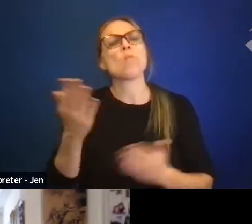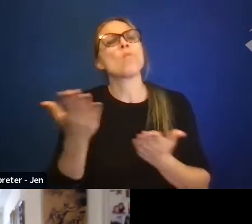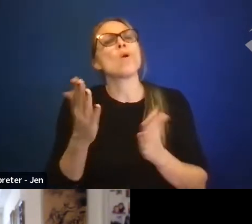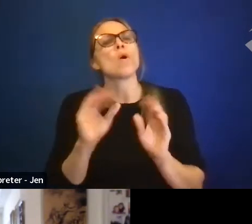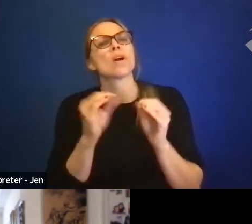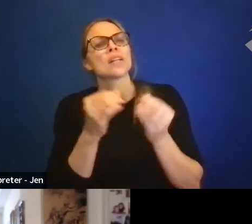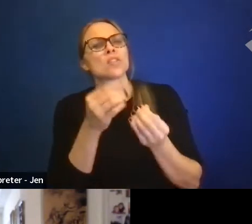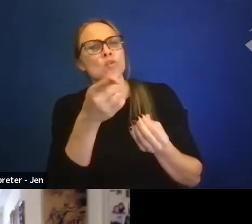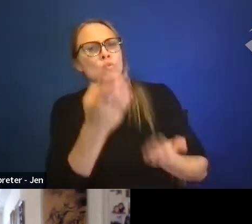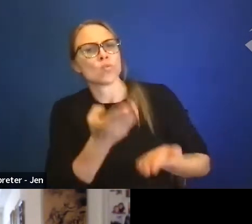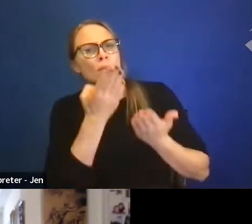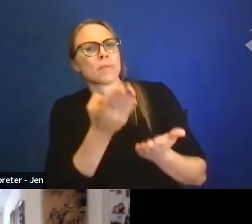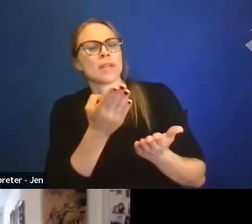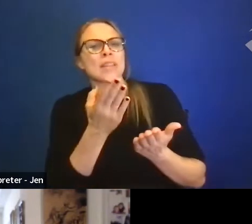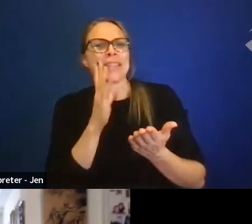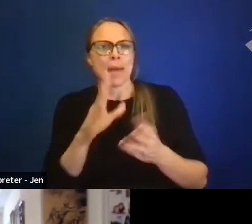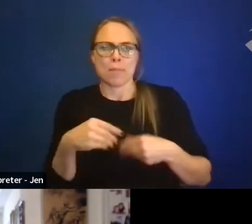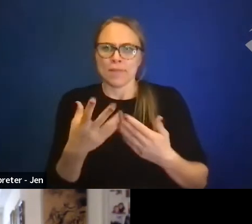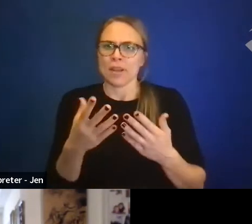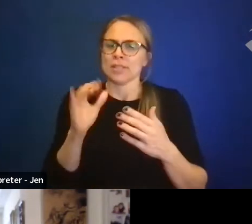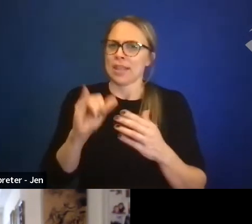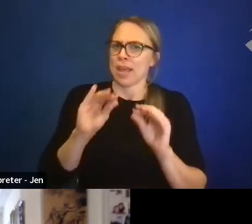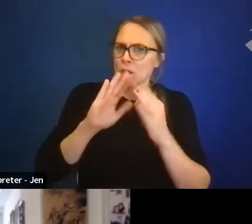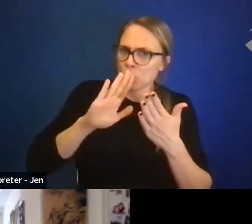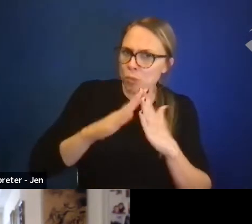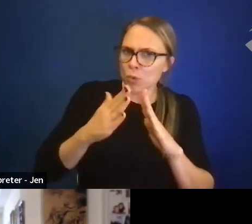that provides community, empowerment, and advocacy support?